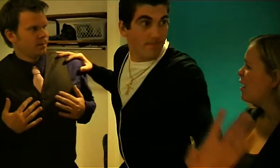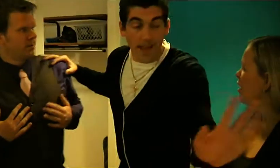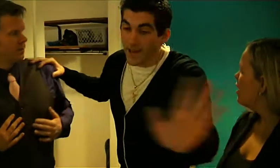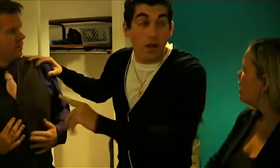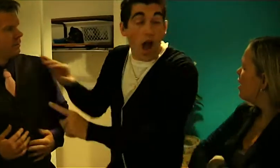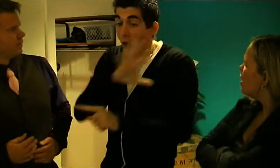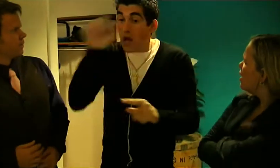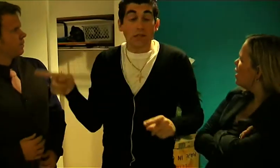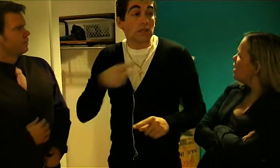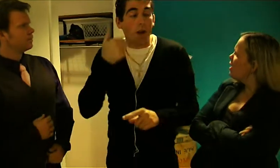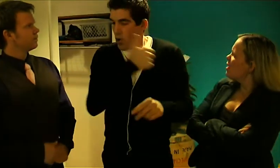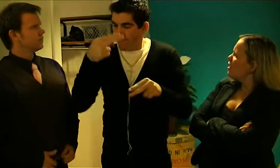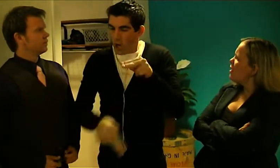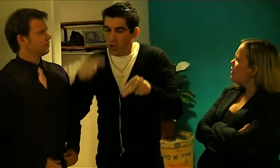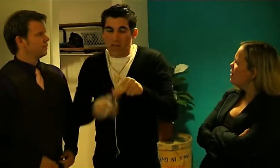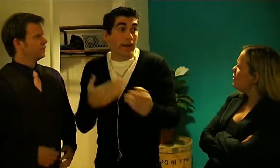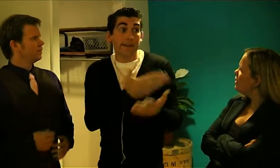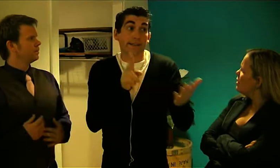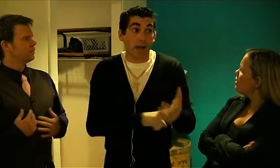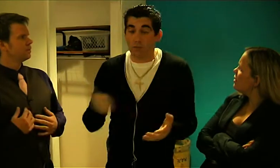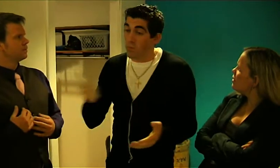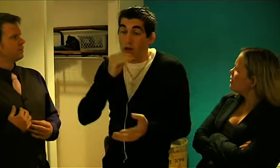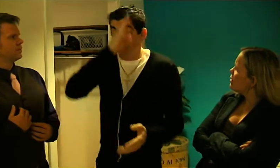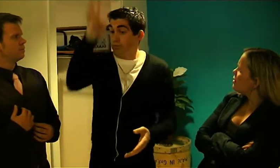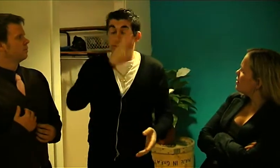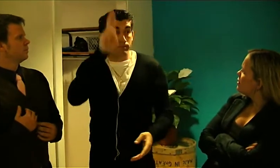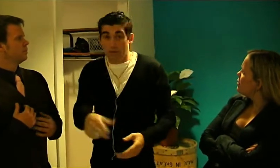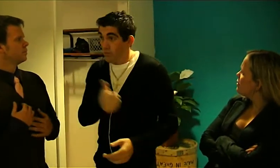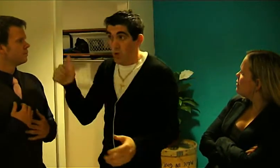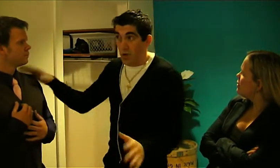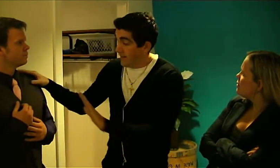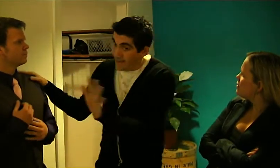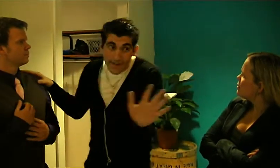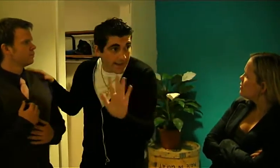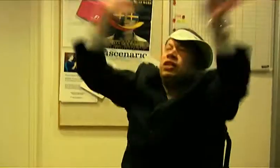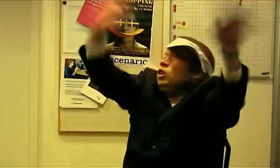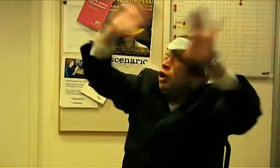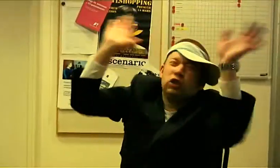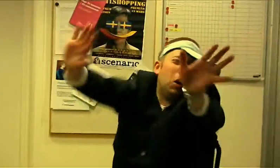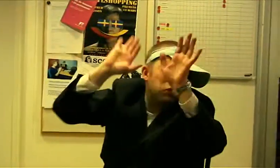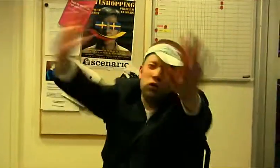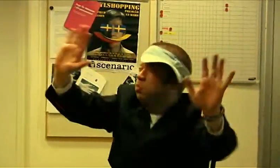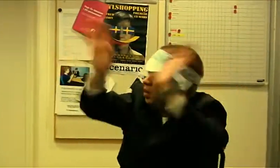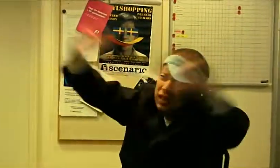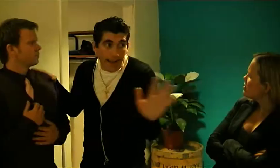Stop! Anders denies everything he's said, everything is just made up. Stop! Stop!